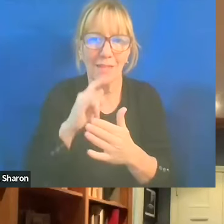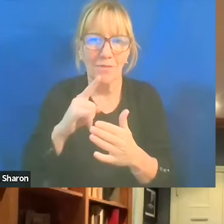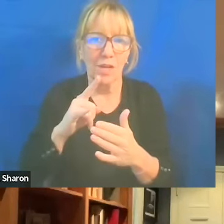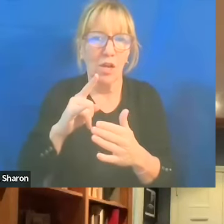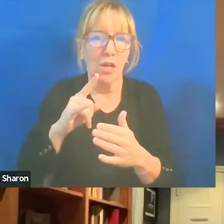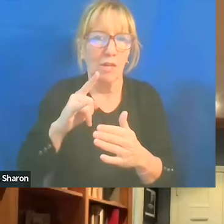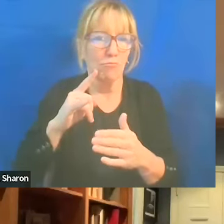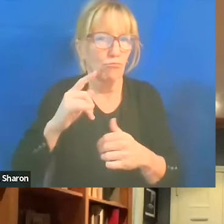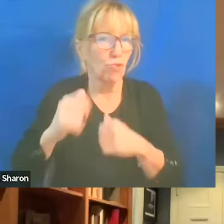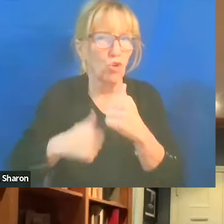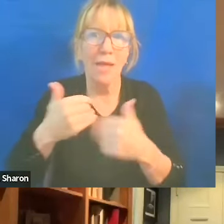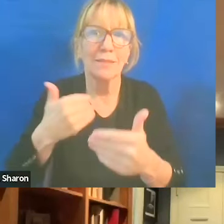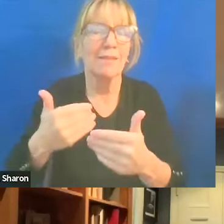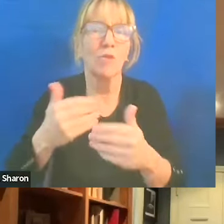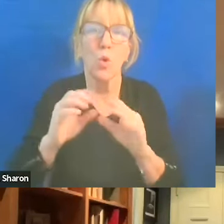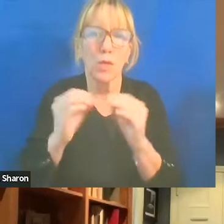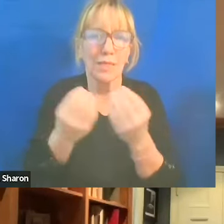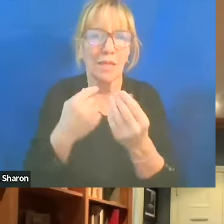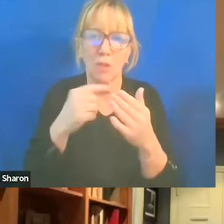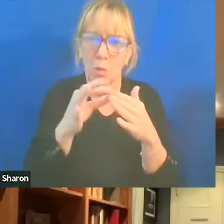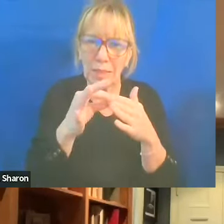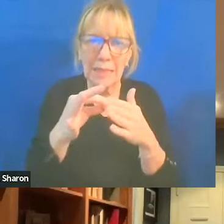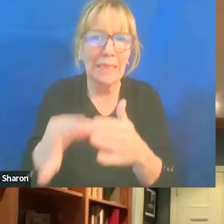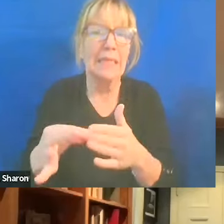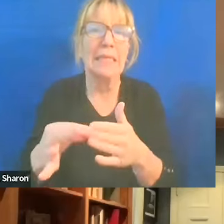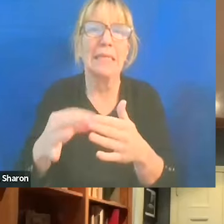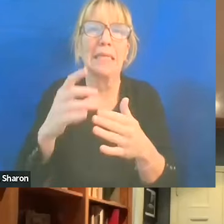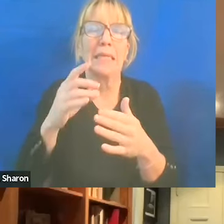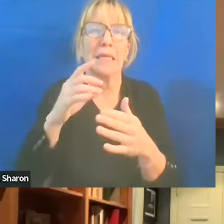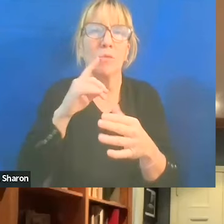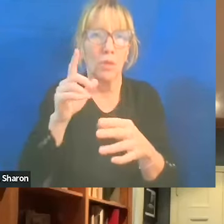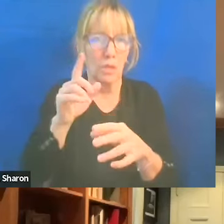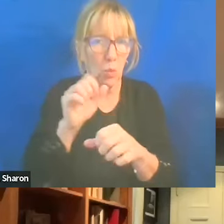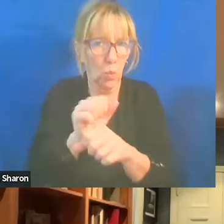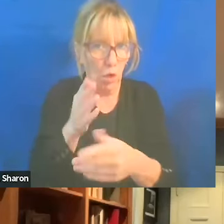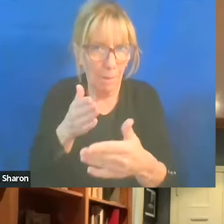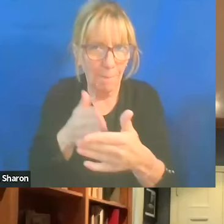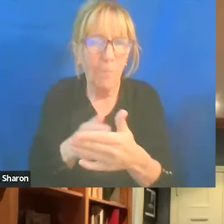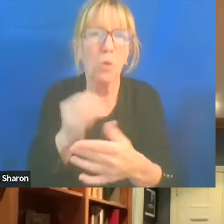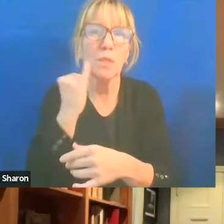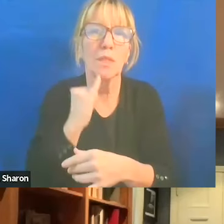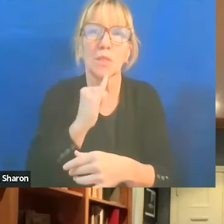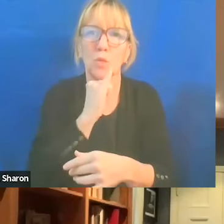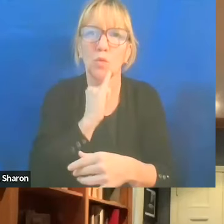has been very much in the forefront of work, opposing the Israeli government.